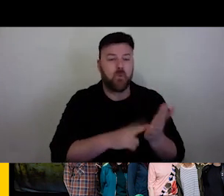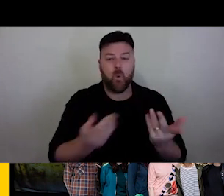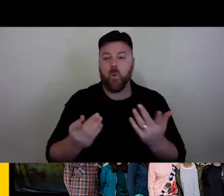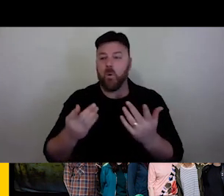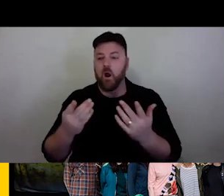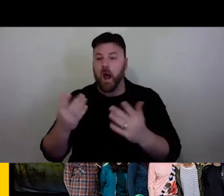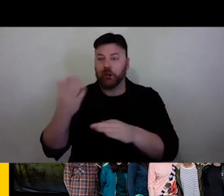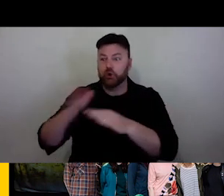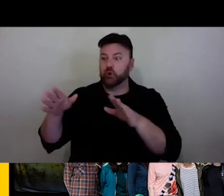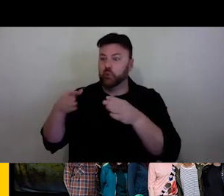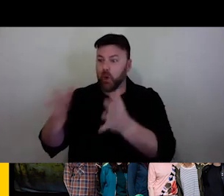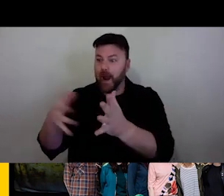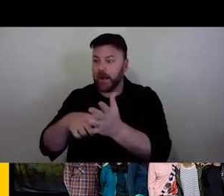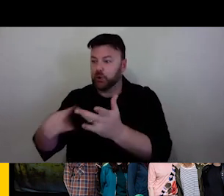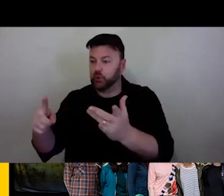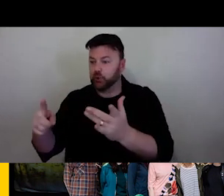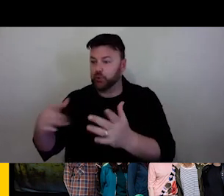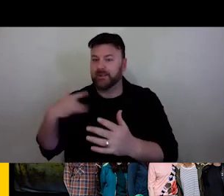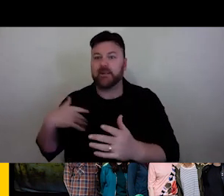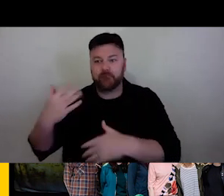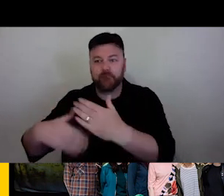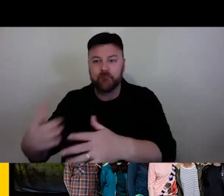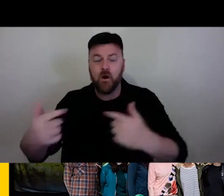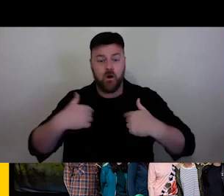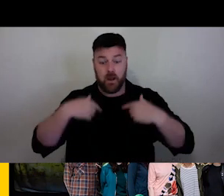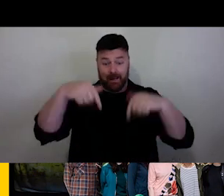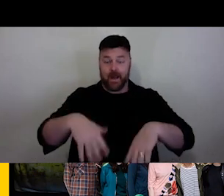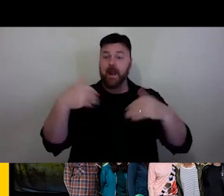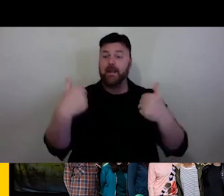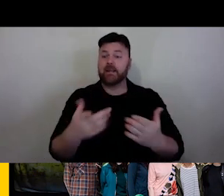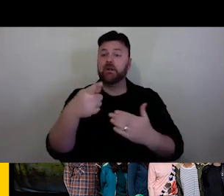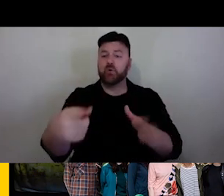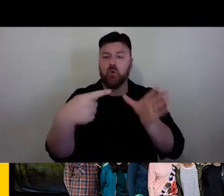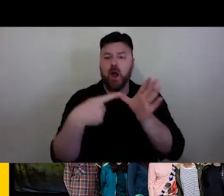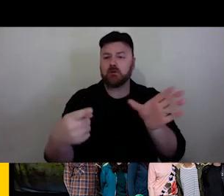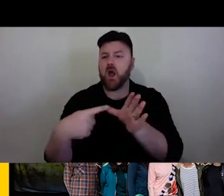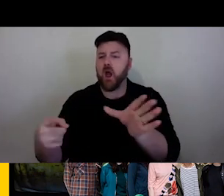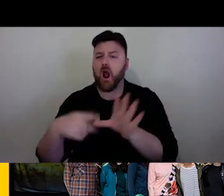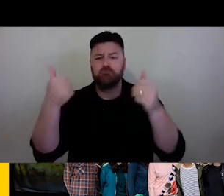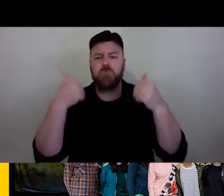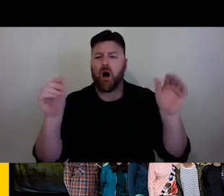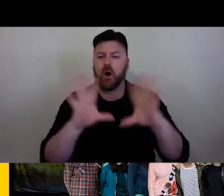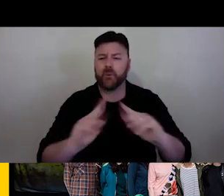we are not going to come at you with any solutions on how to operate within COVID-19 reality. We are just going to talk about all way these we